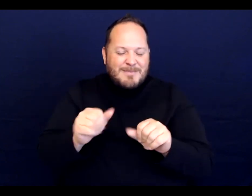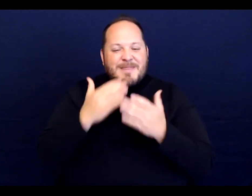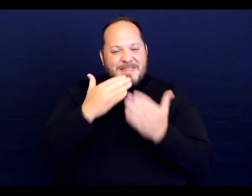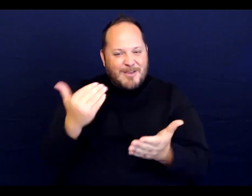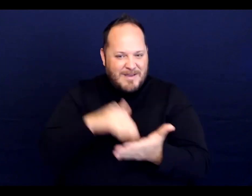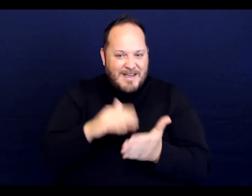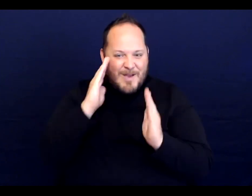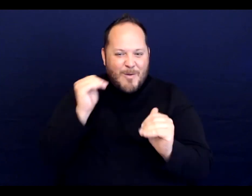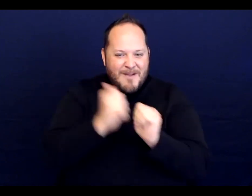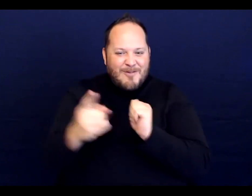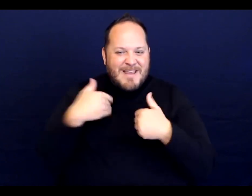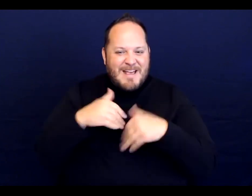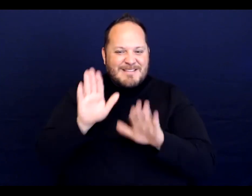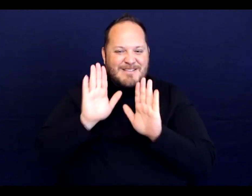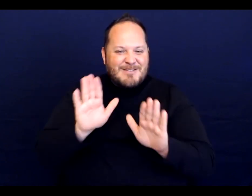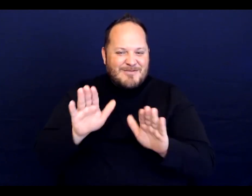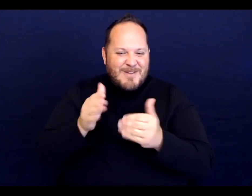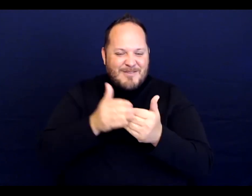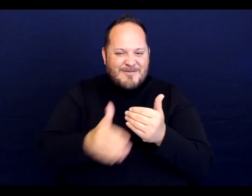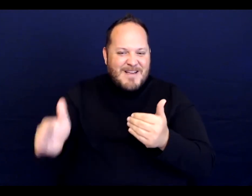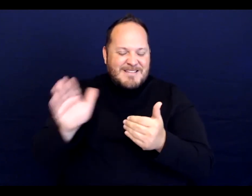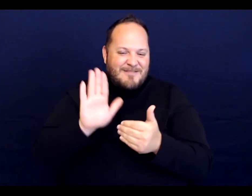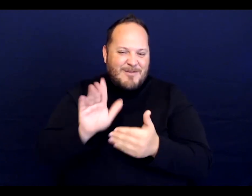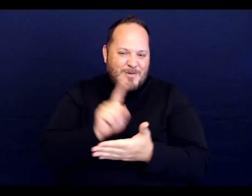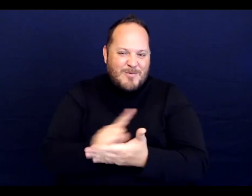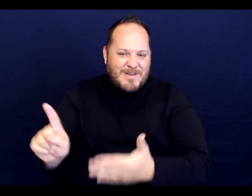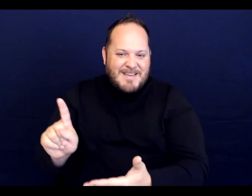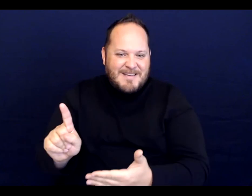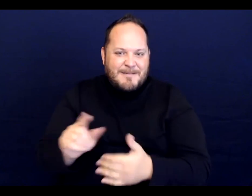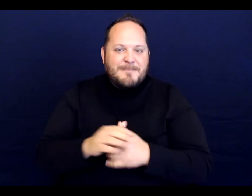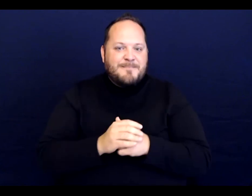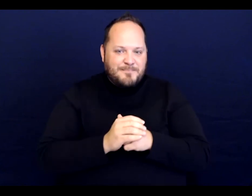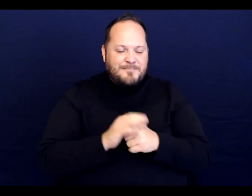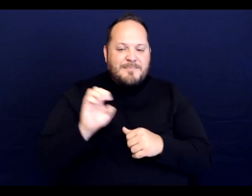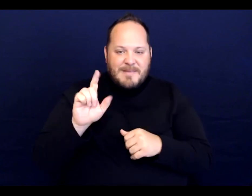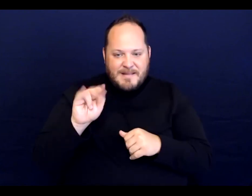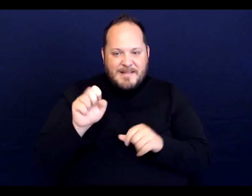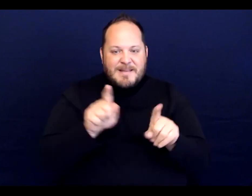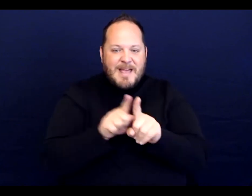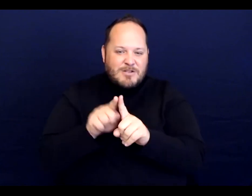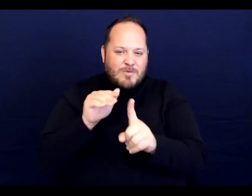And I hope everyone has a great rest of their week. [Elaine] And as a reminder, thank you for joining us today.